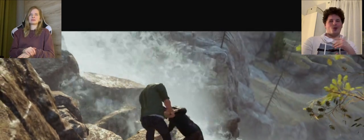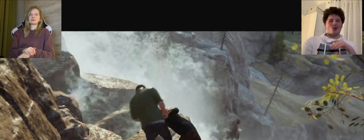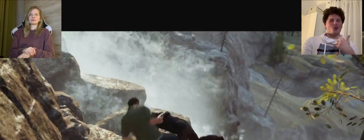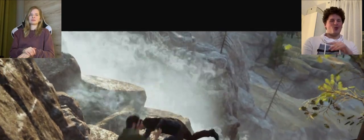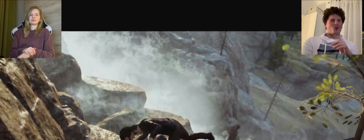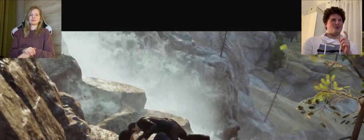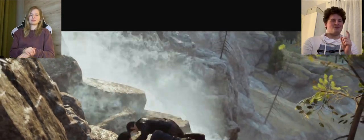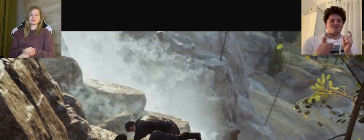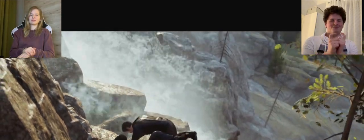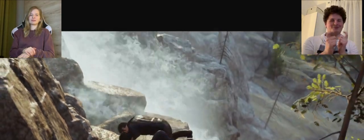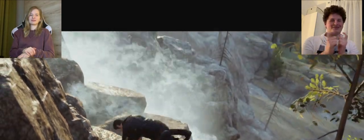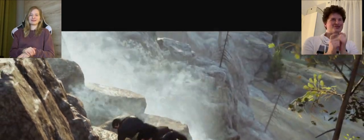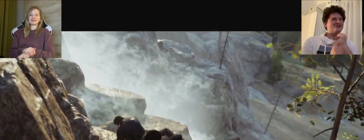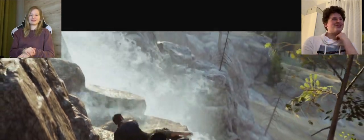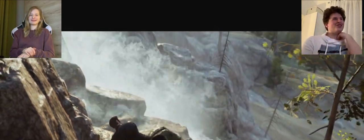A: it was close for you to die Vin